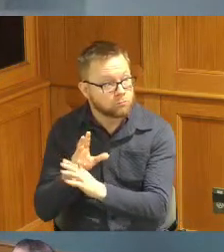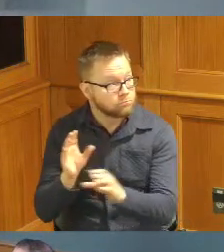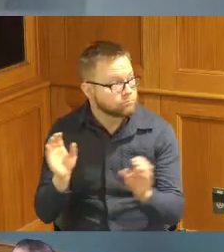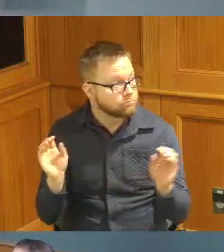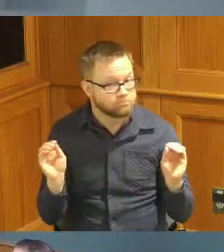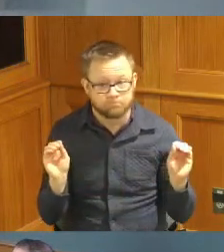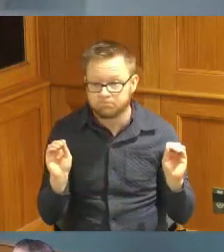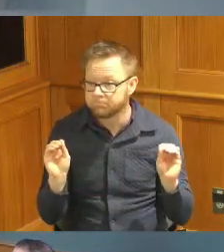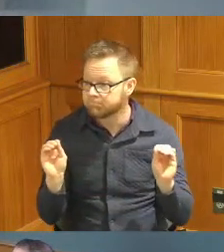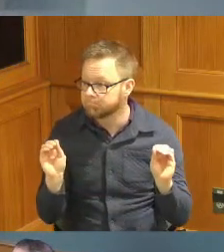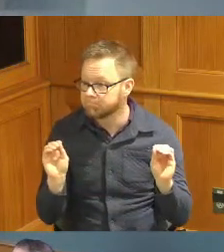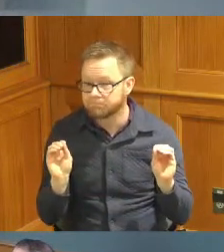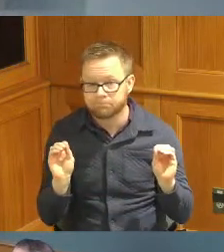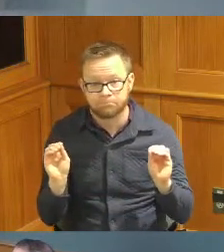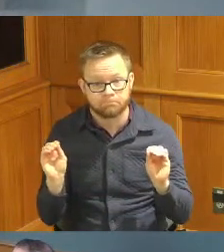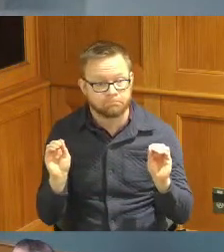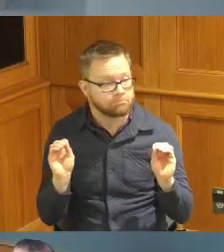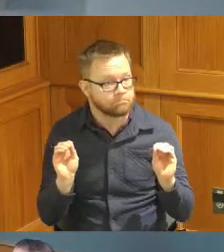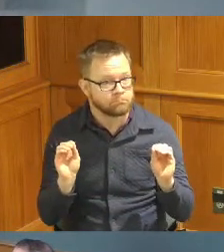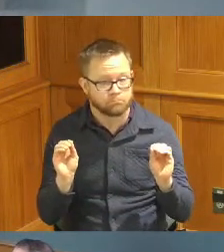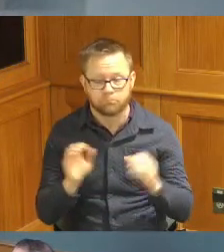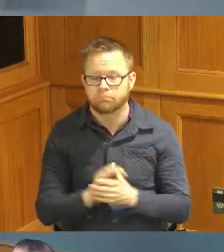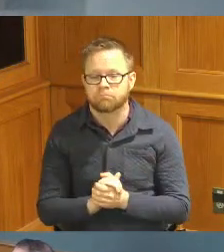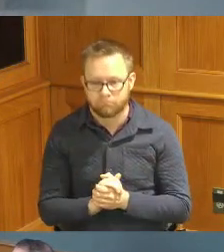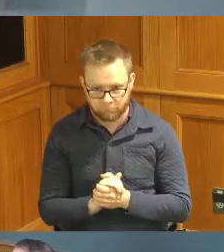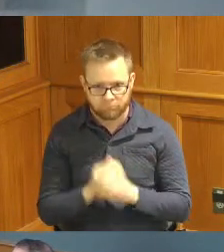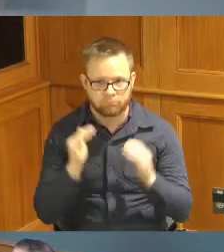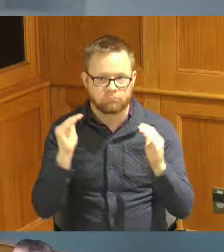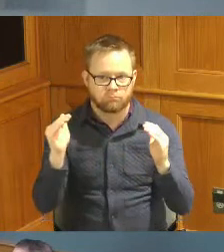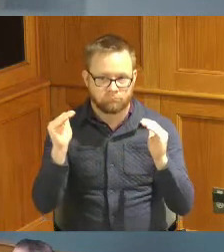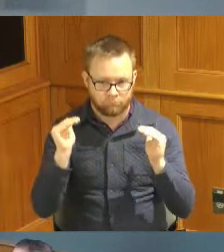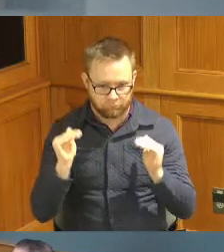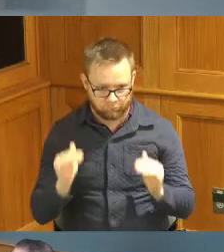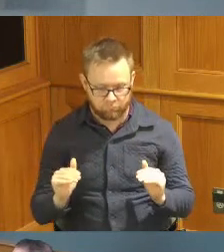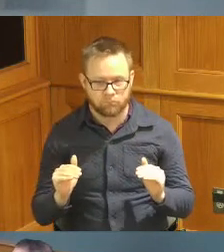no one okay so now we'll go to the Commissioners